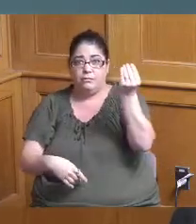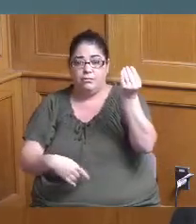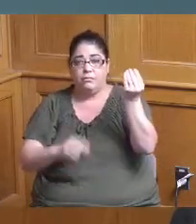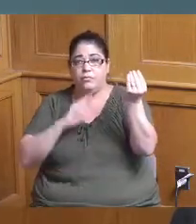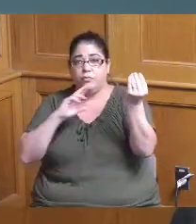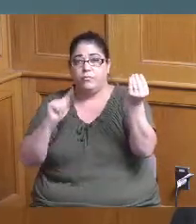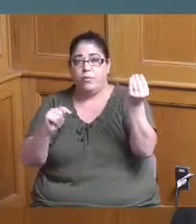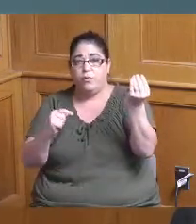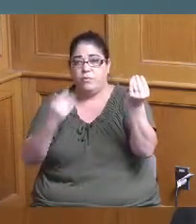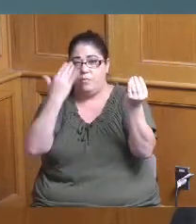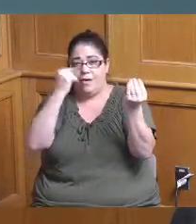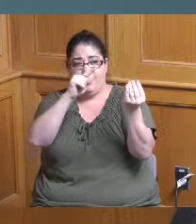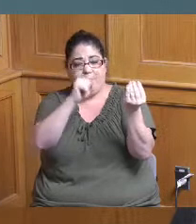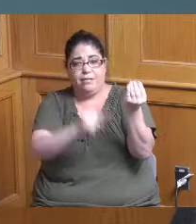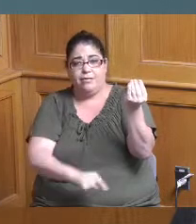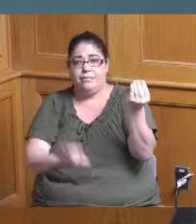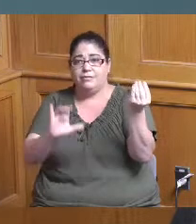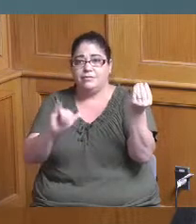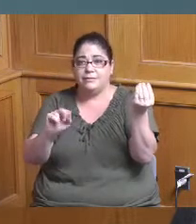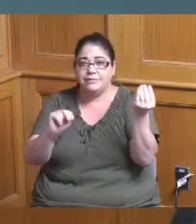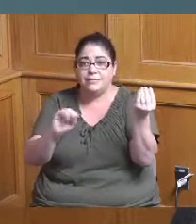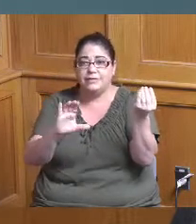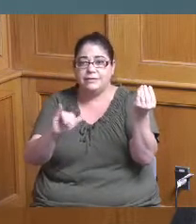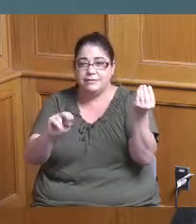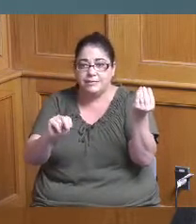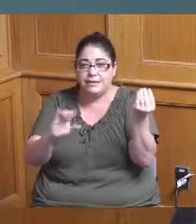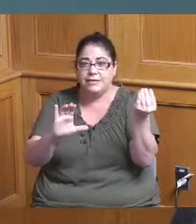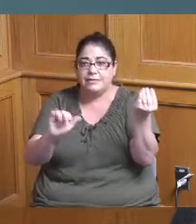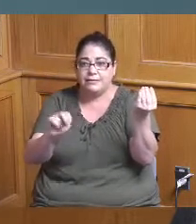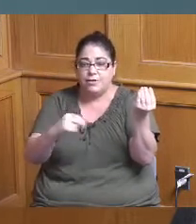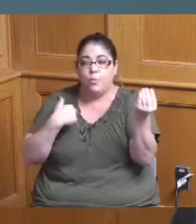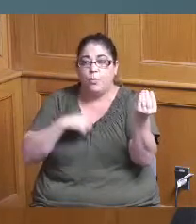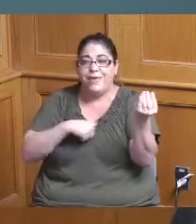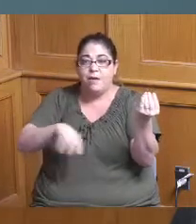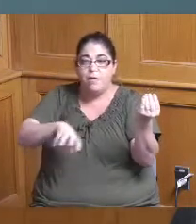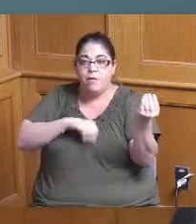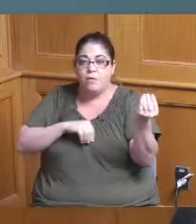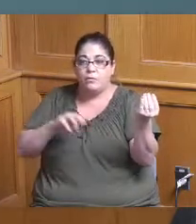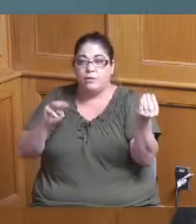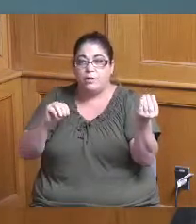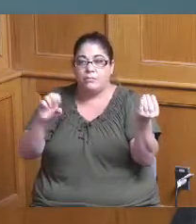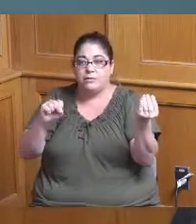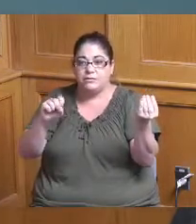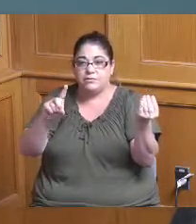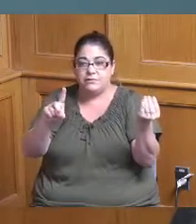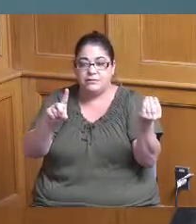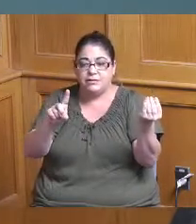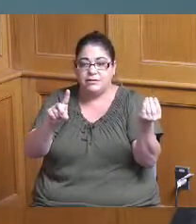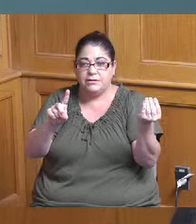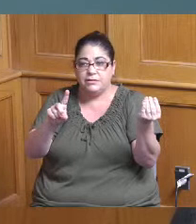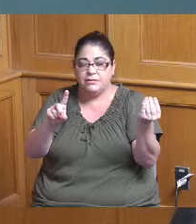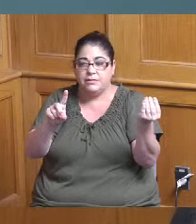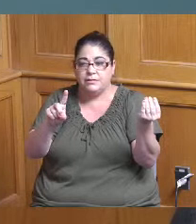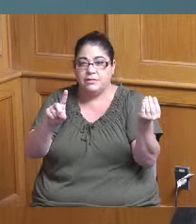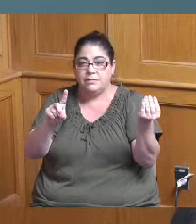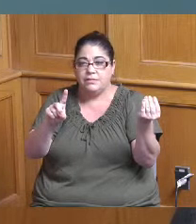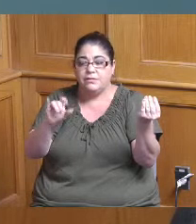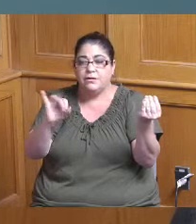everything has Cincinnati on it and we own MSD MSD metropolitan sewer district of greater Cincinnati